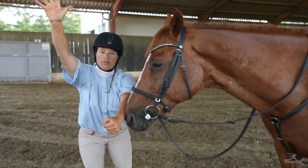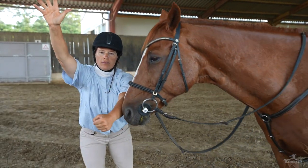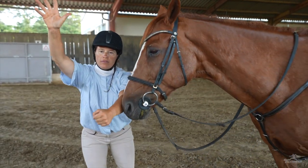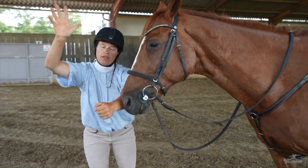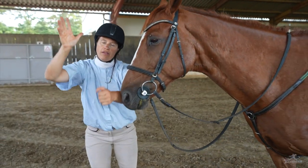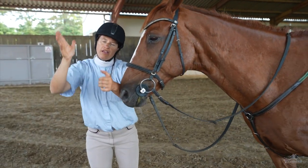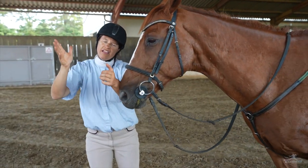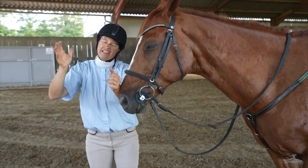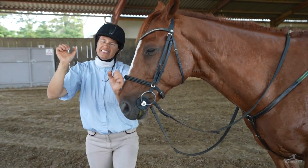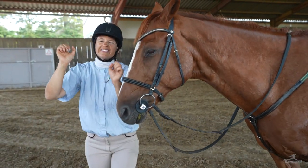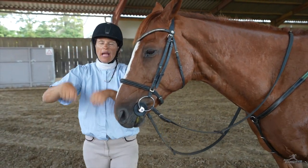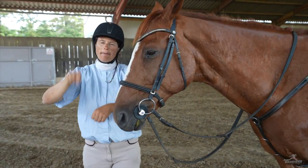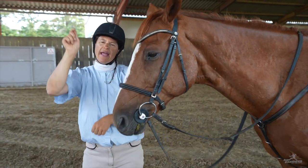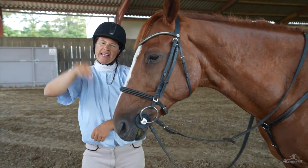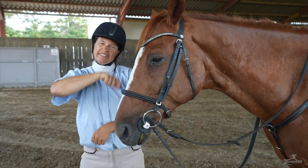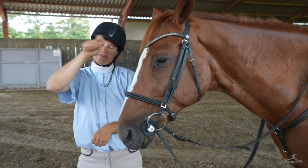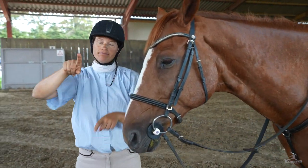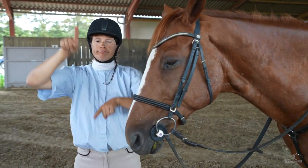points are deducted.